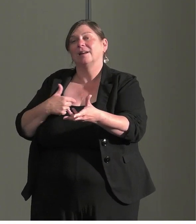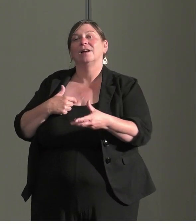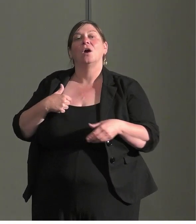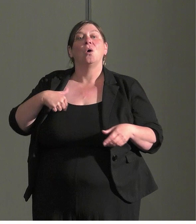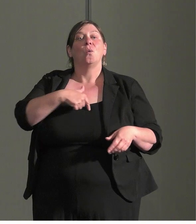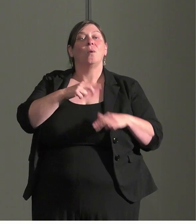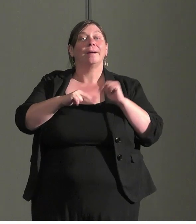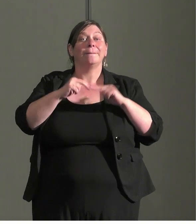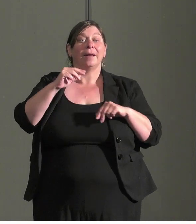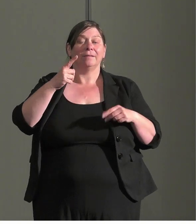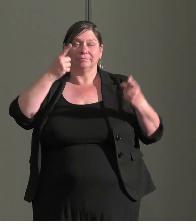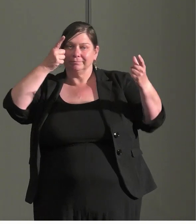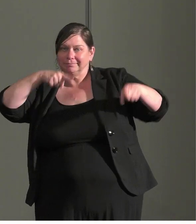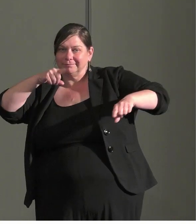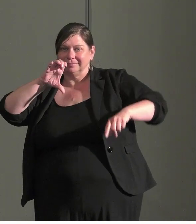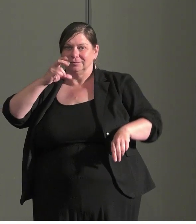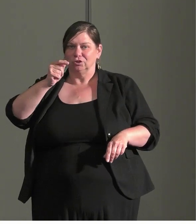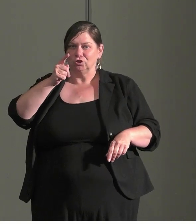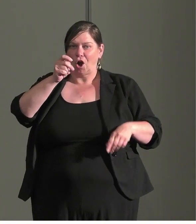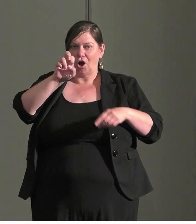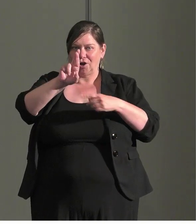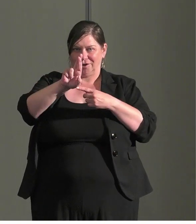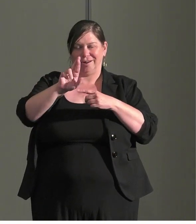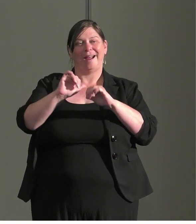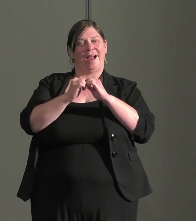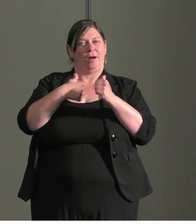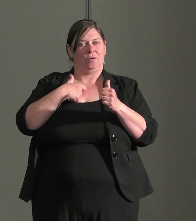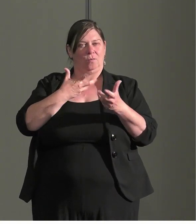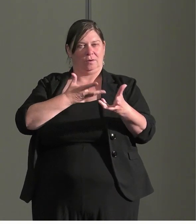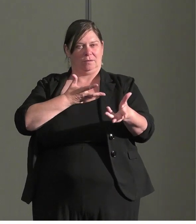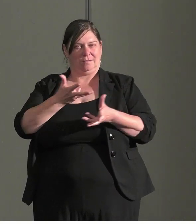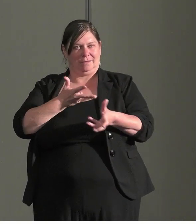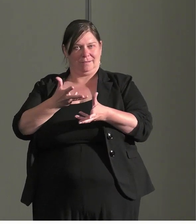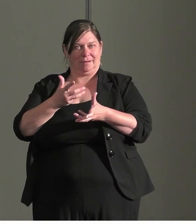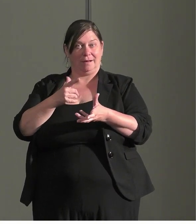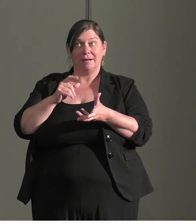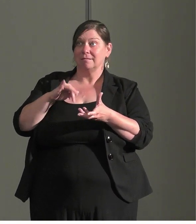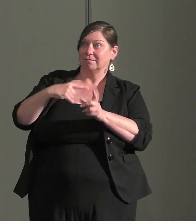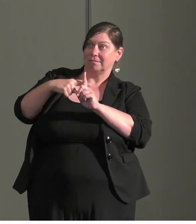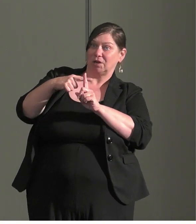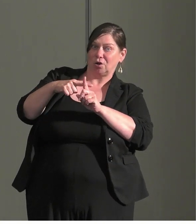how we worked together. What feels like we are doing it in a good way. We looked at the